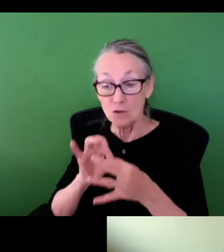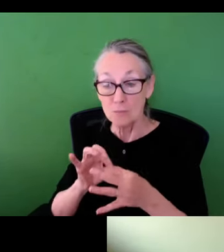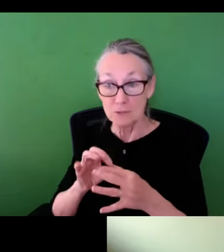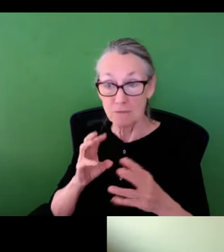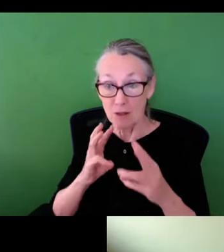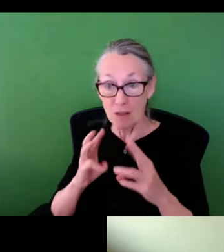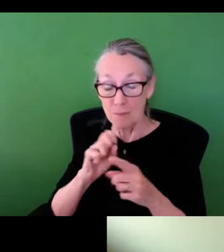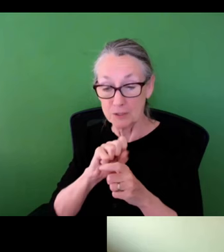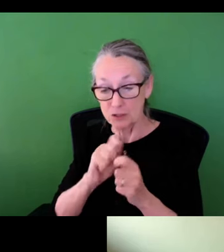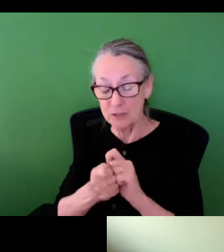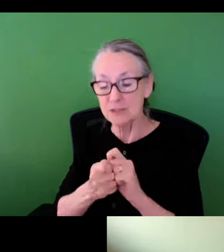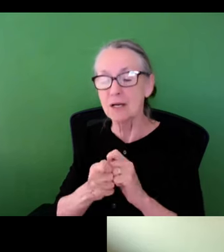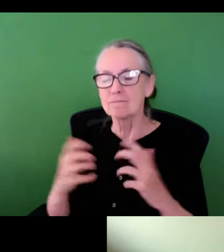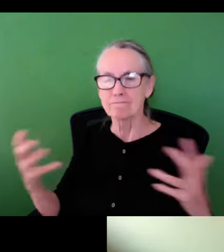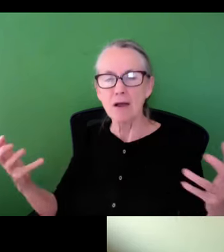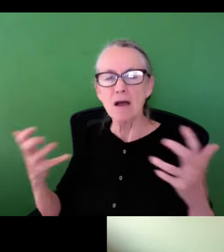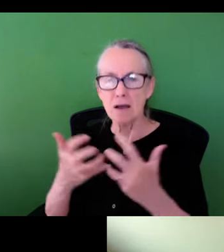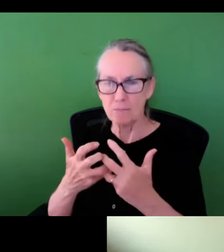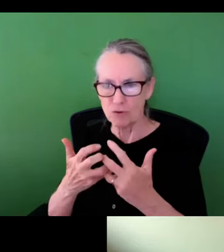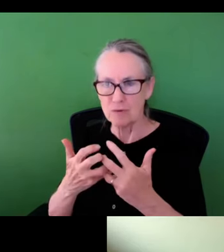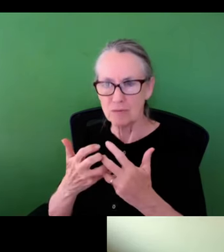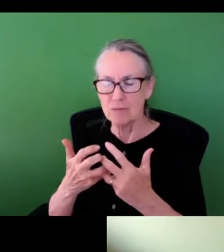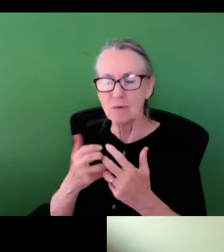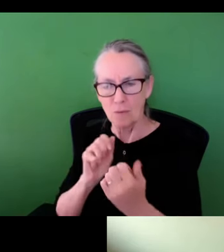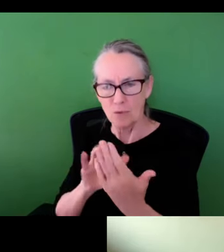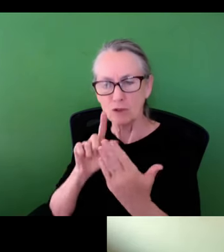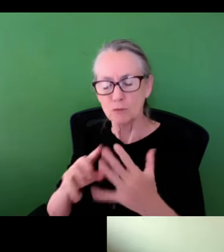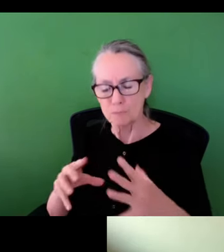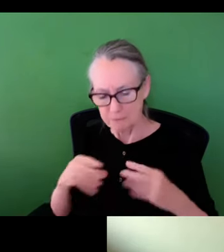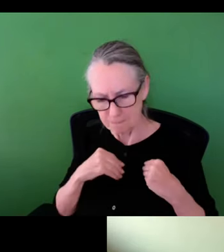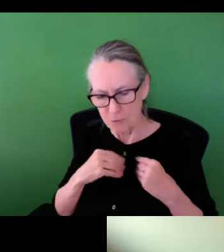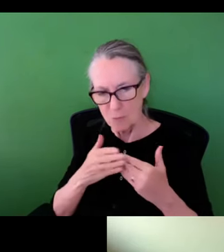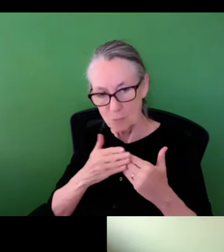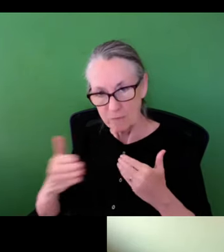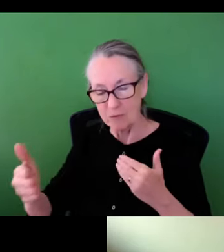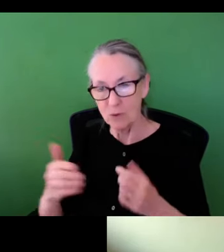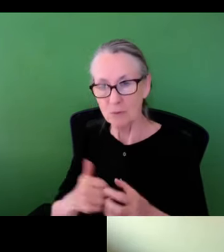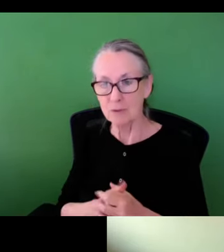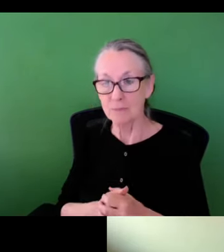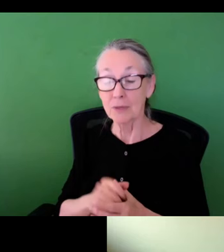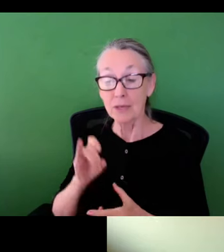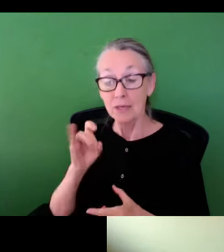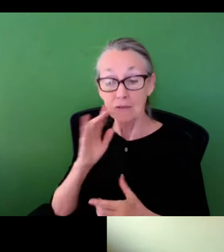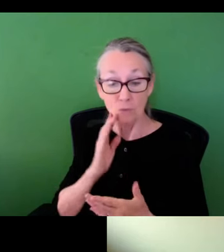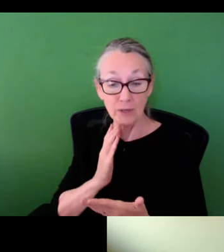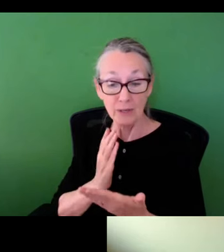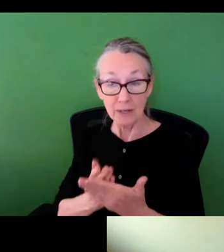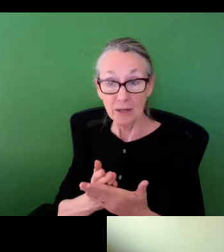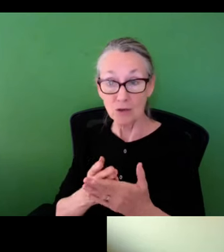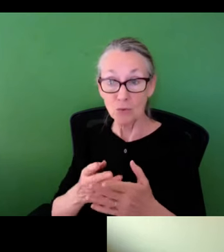will is in the uncertainty of long-term events with climate change, and a hybridized approach should be embraced moving